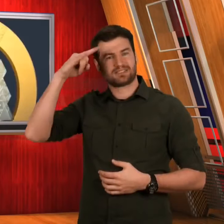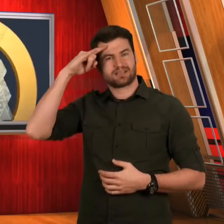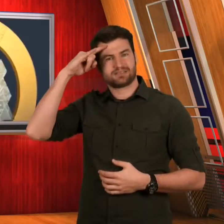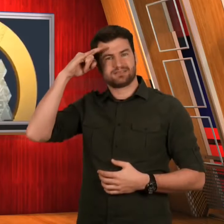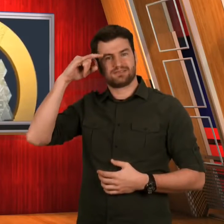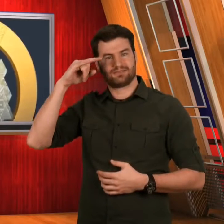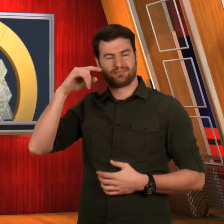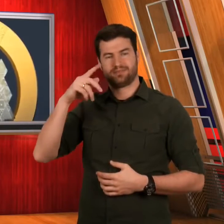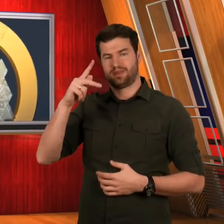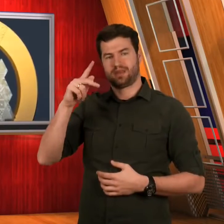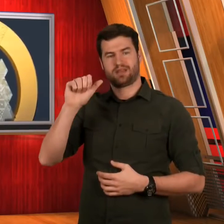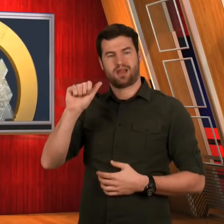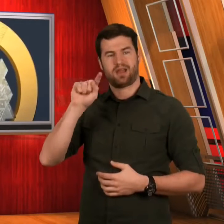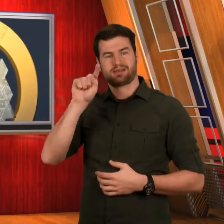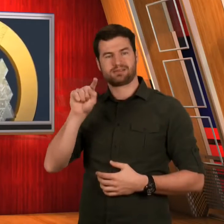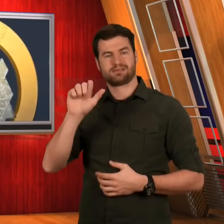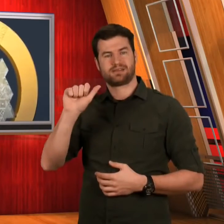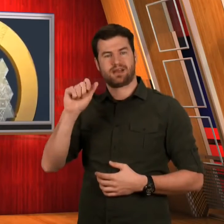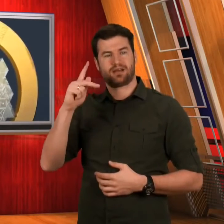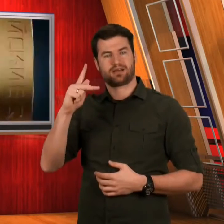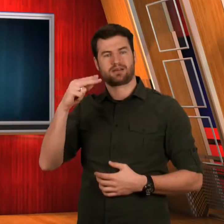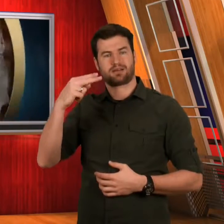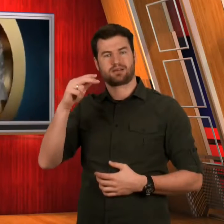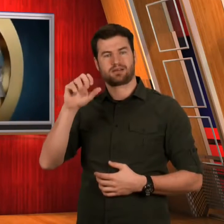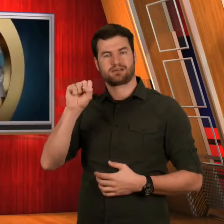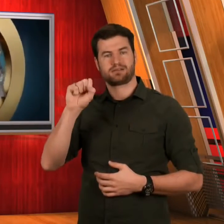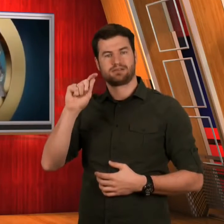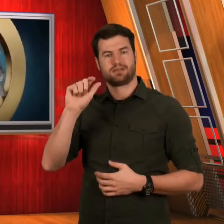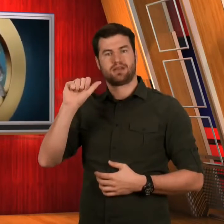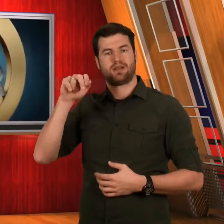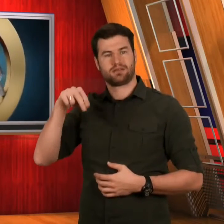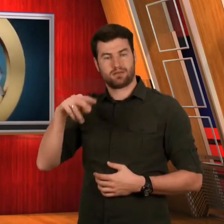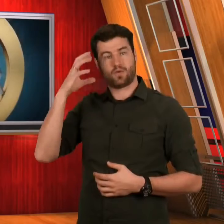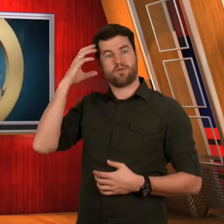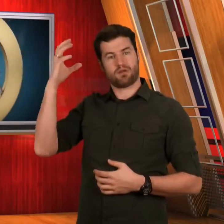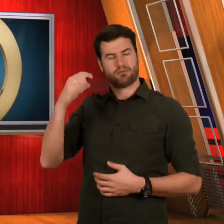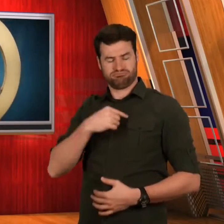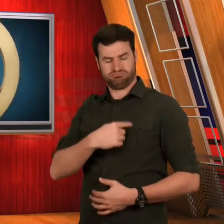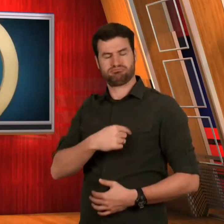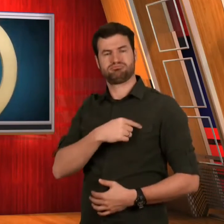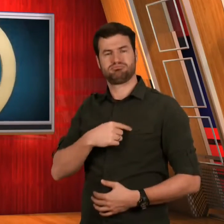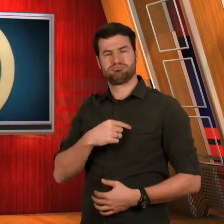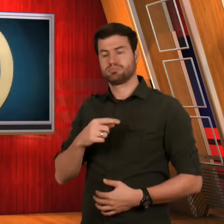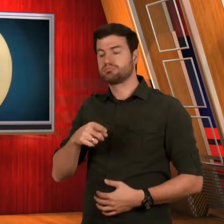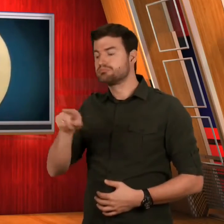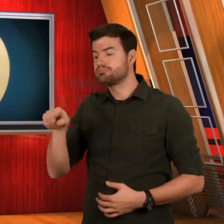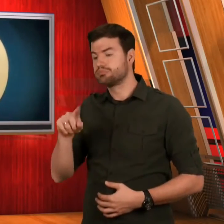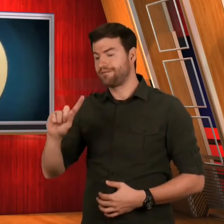The Kazakhstan government